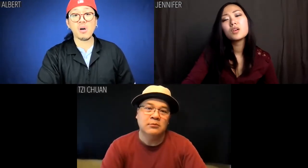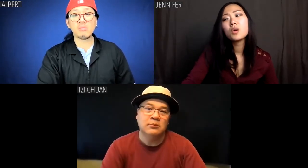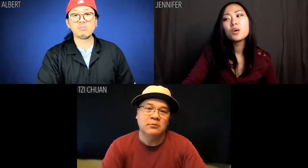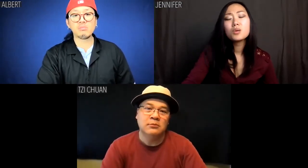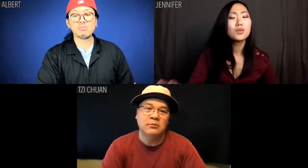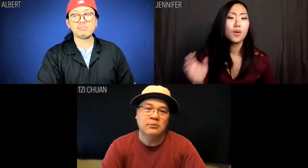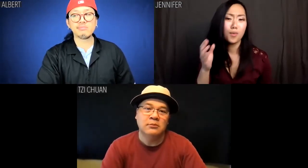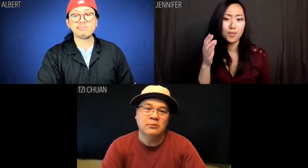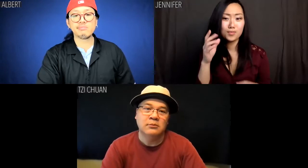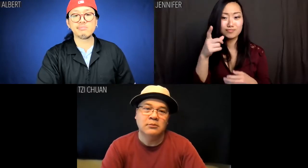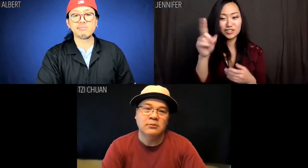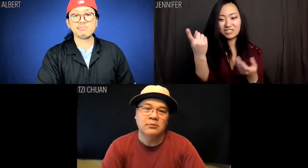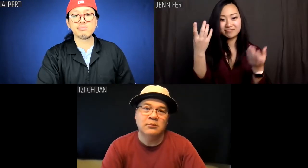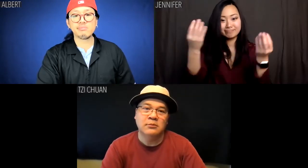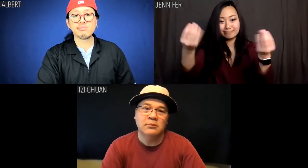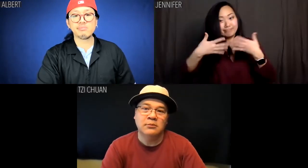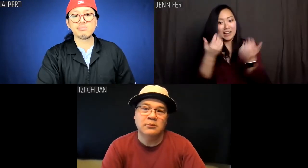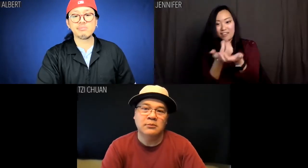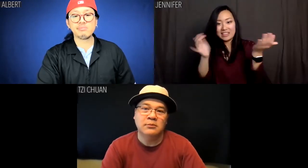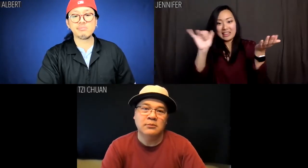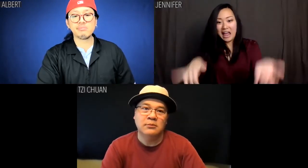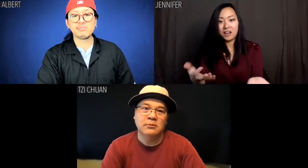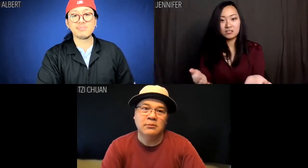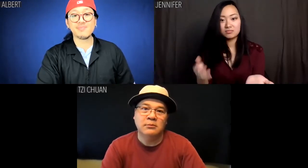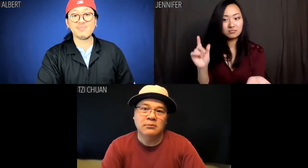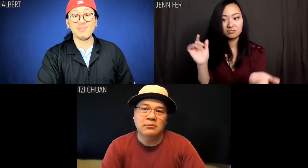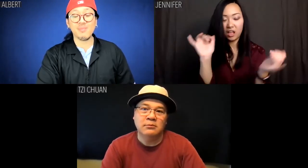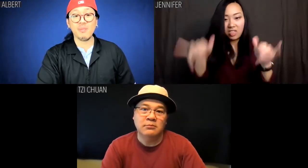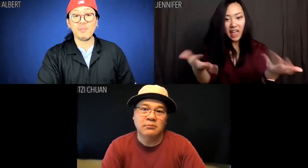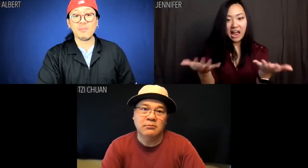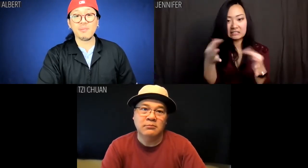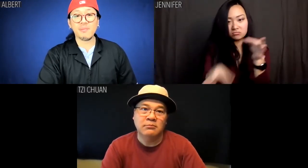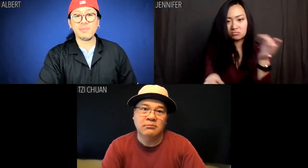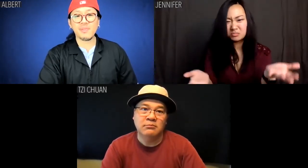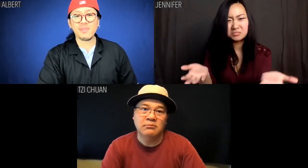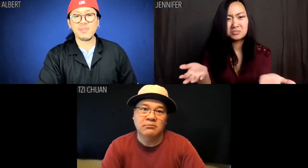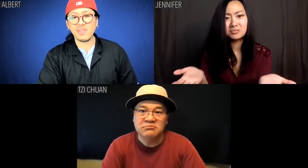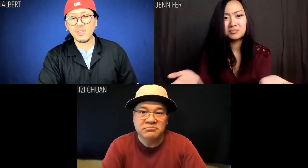Jennifer: You're going to give me all that? Just like that.